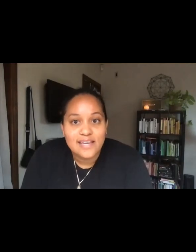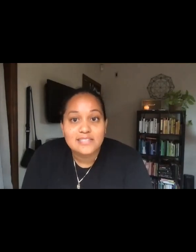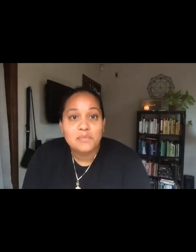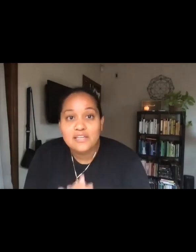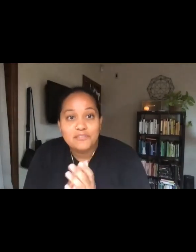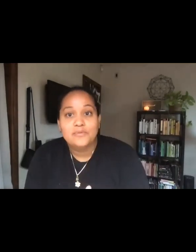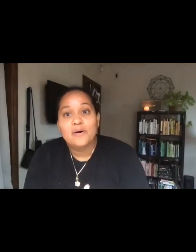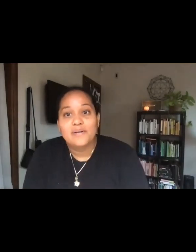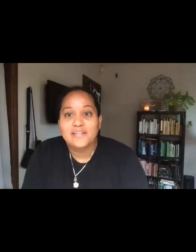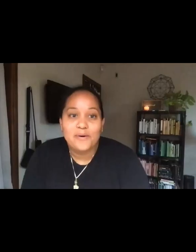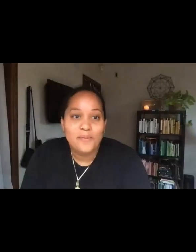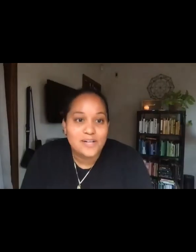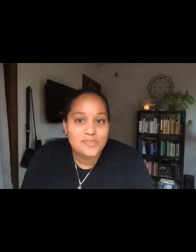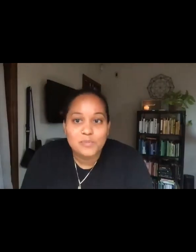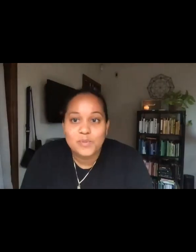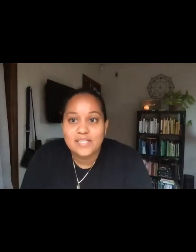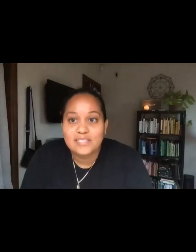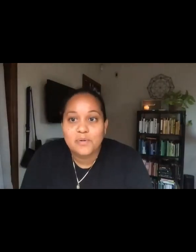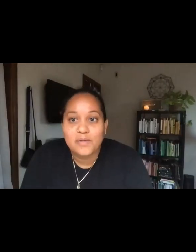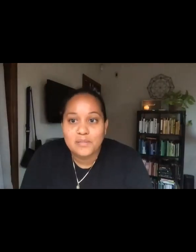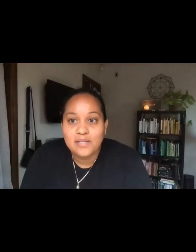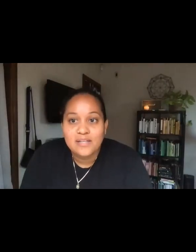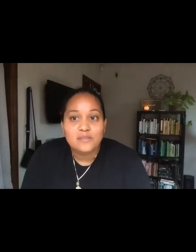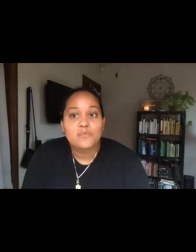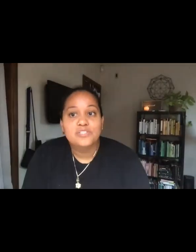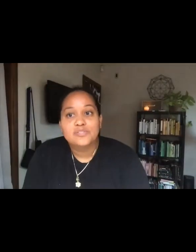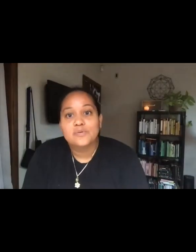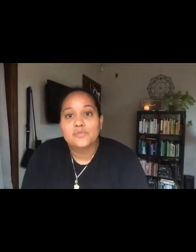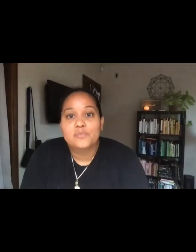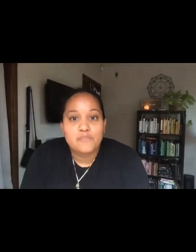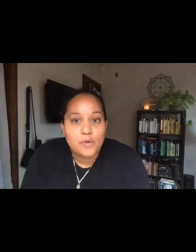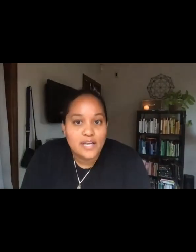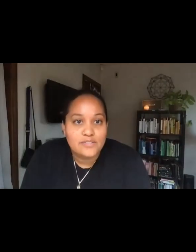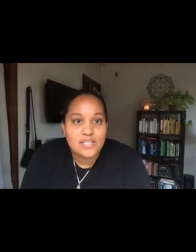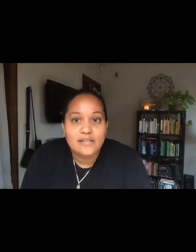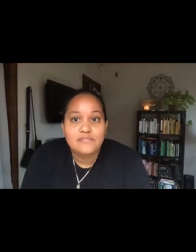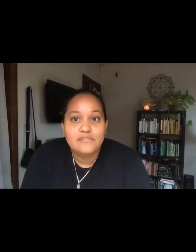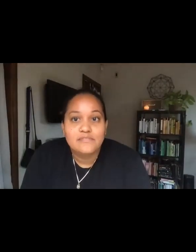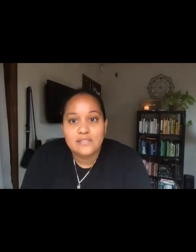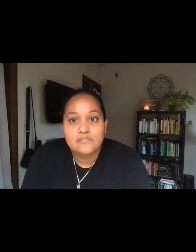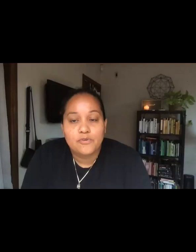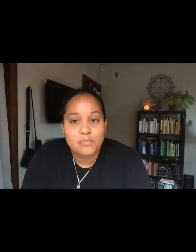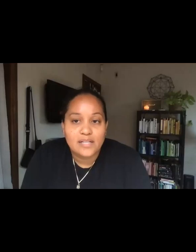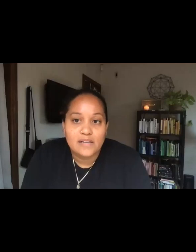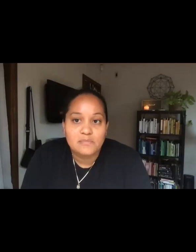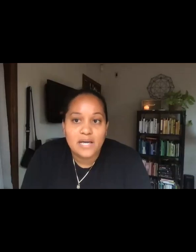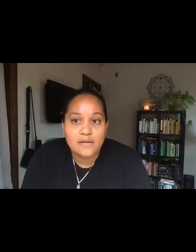As many of you already know, Dr. Abdullah, is among the original group of organizers, that convened to form Black Lives Matter,